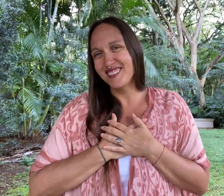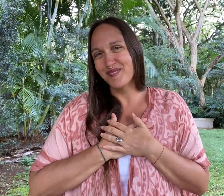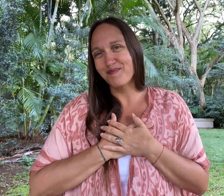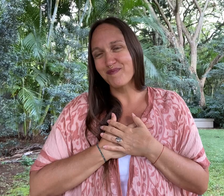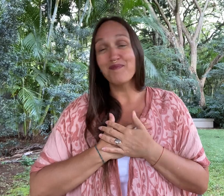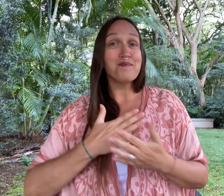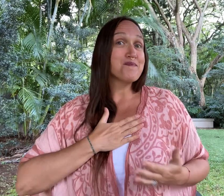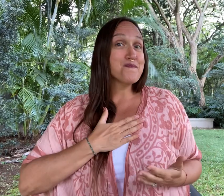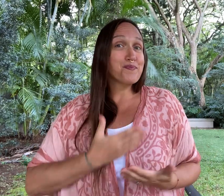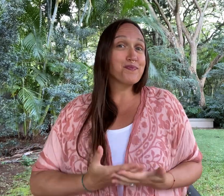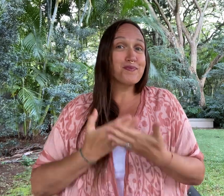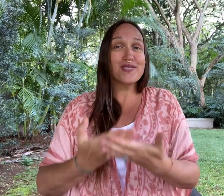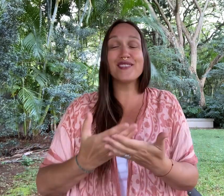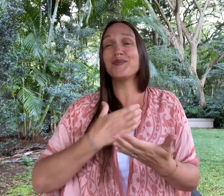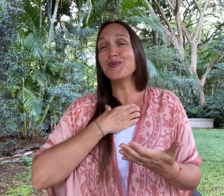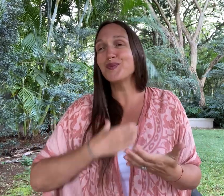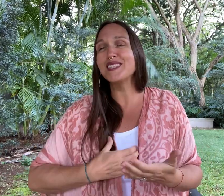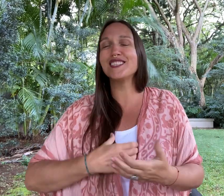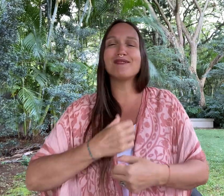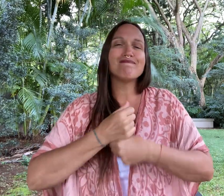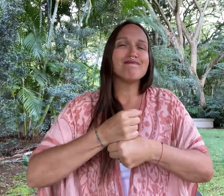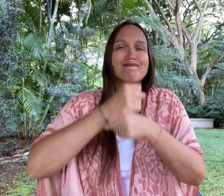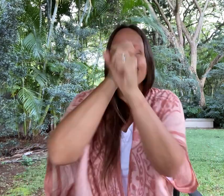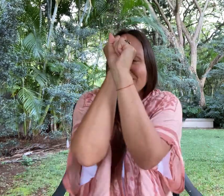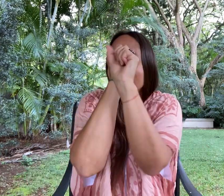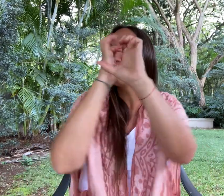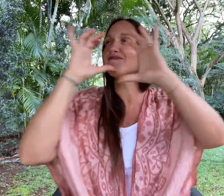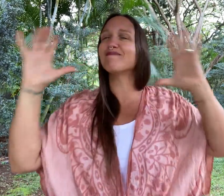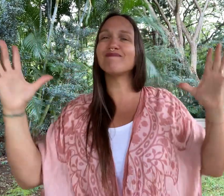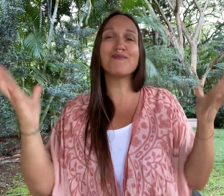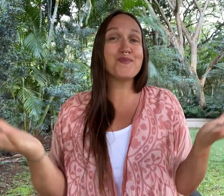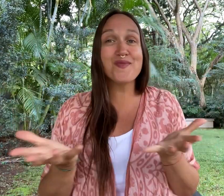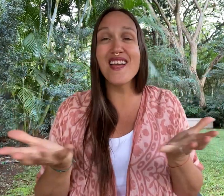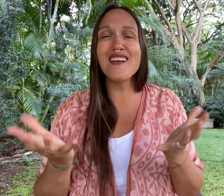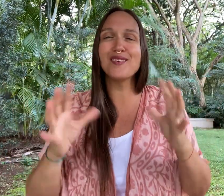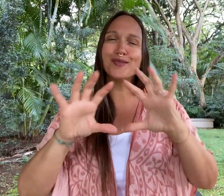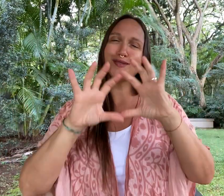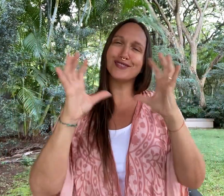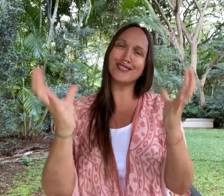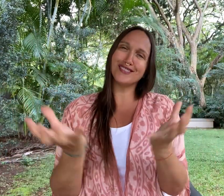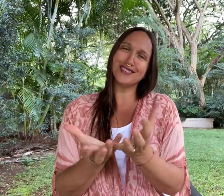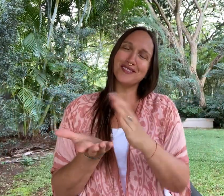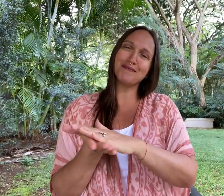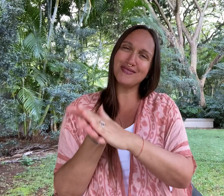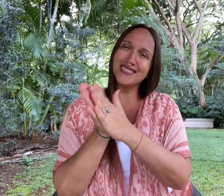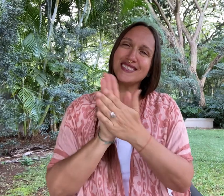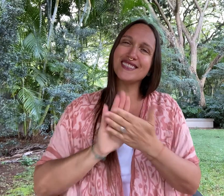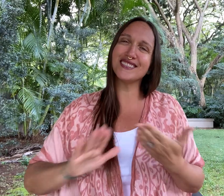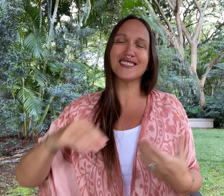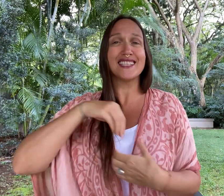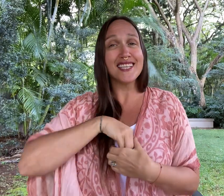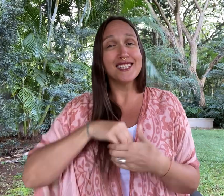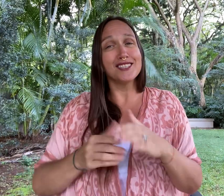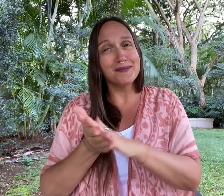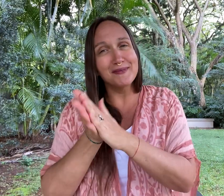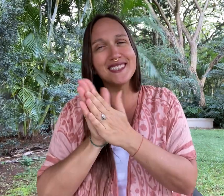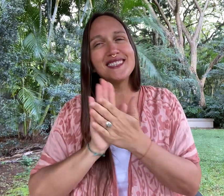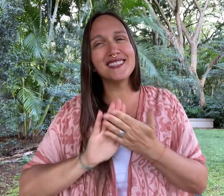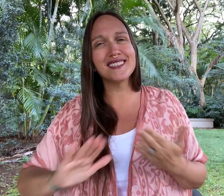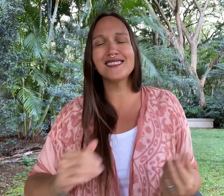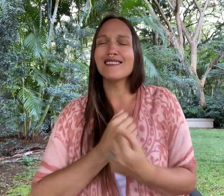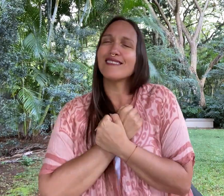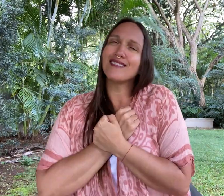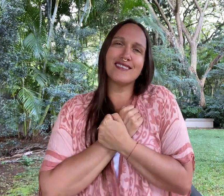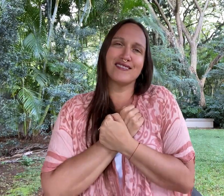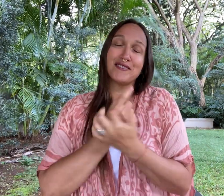My birthday manifestation is world peace, inner peace, love.